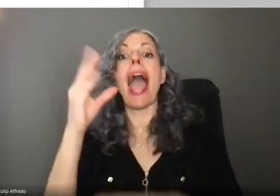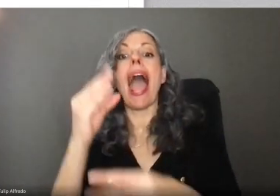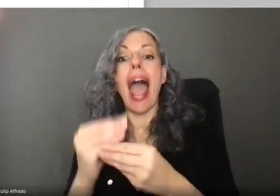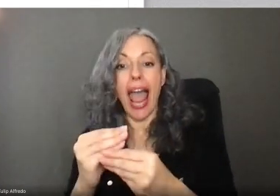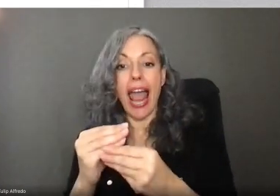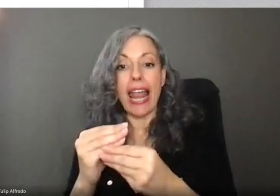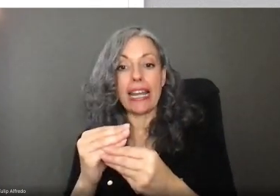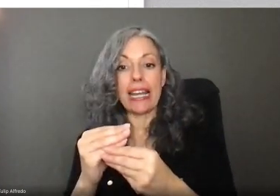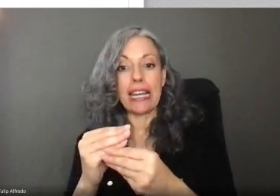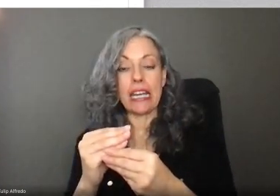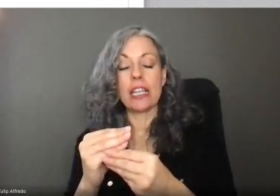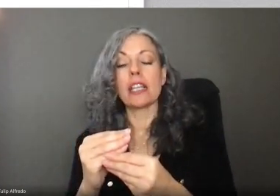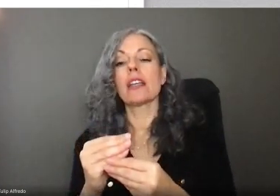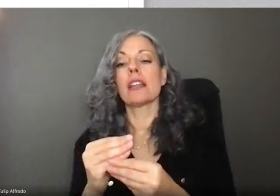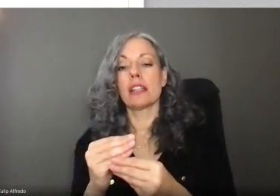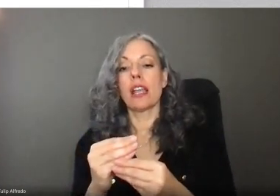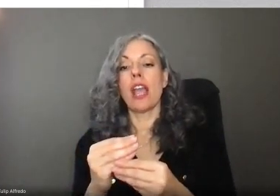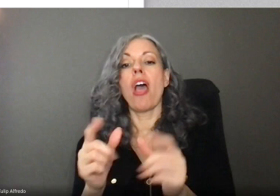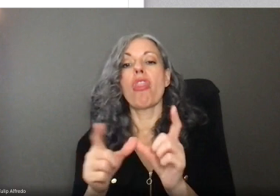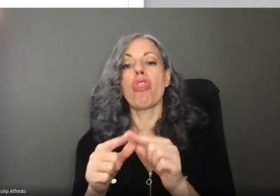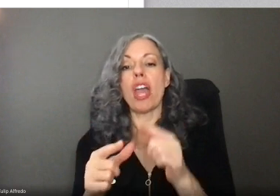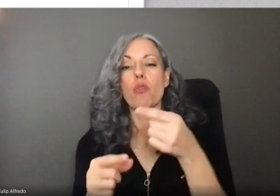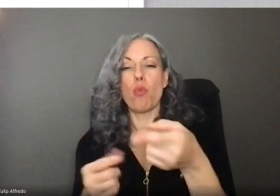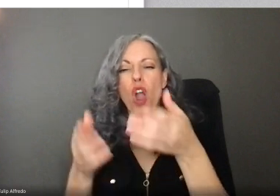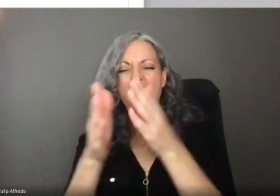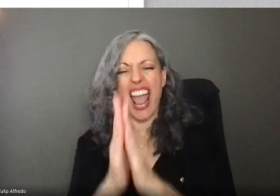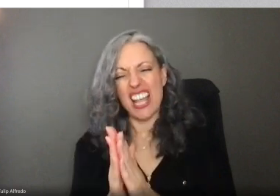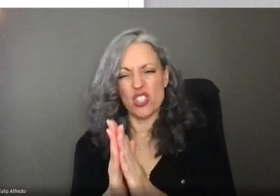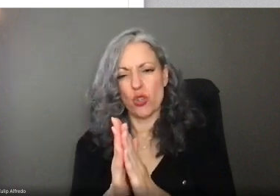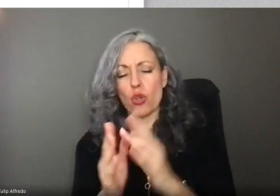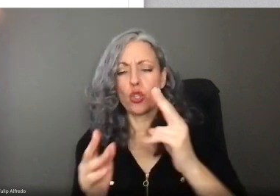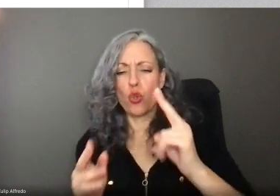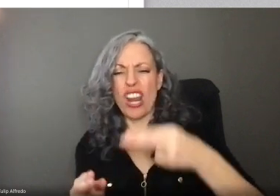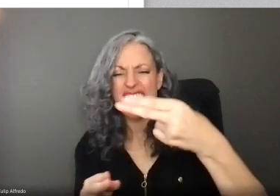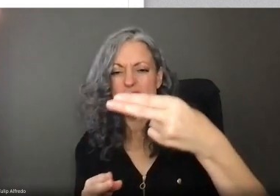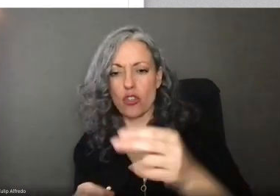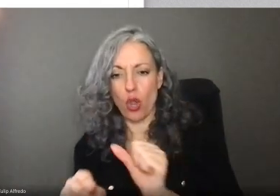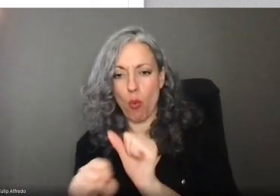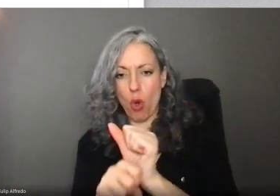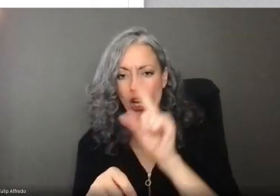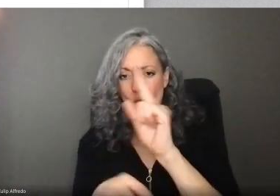After confirming some personal information, Frances Online will ask you about your employment history over the last year.